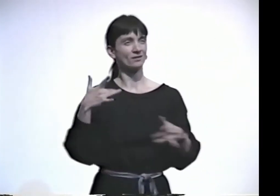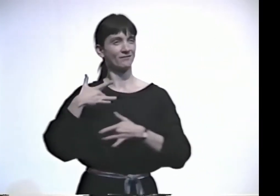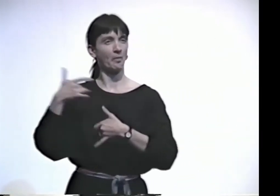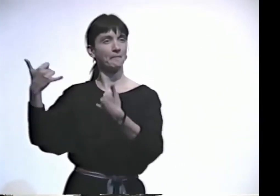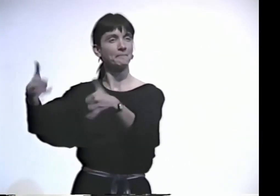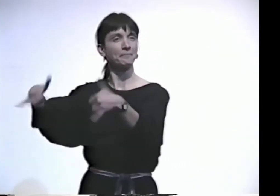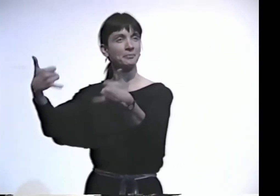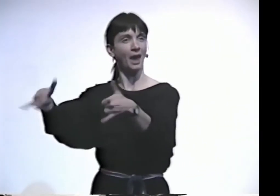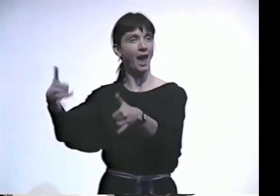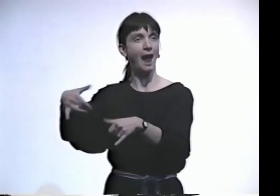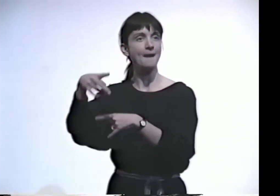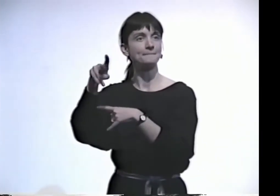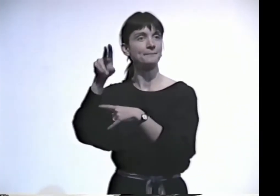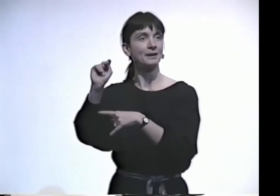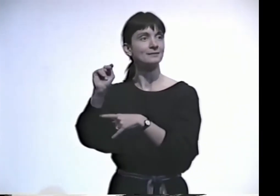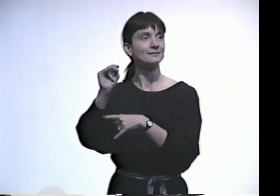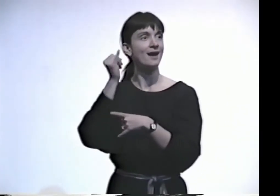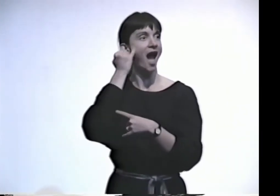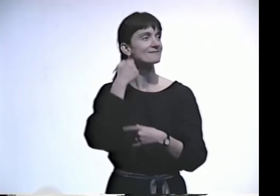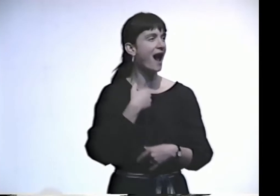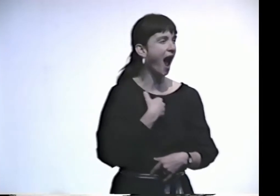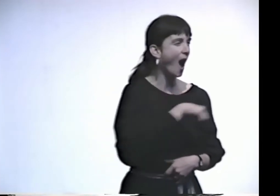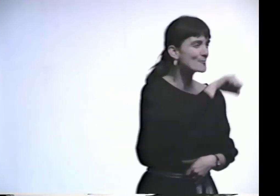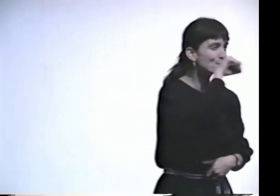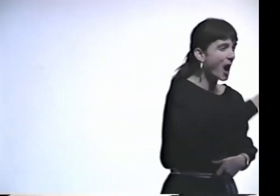BUT I ALWAYS TEND TO PLAY WITH PUNS.